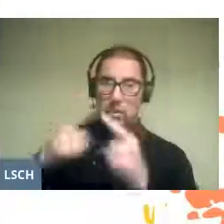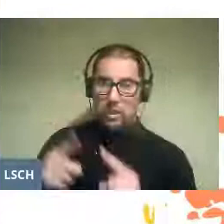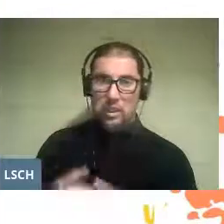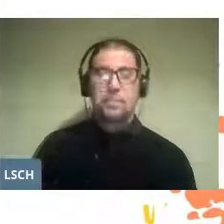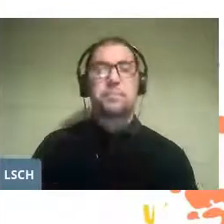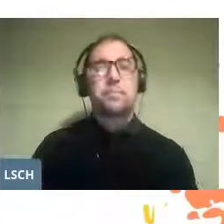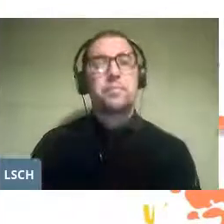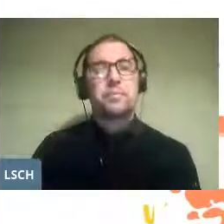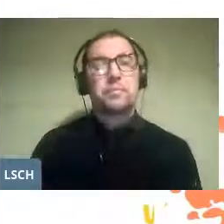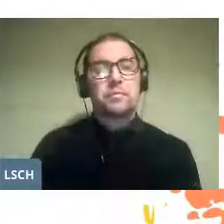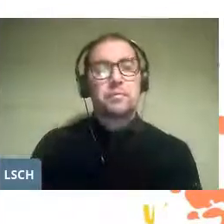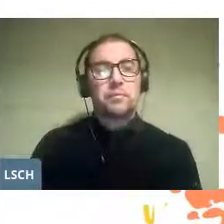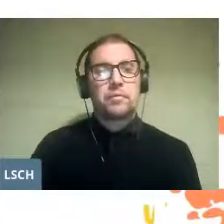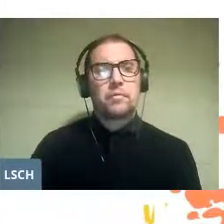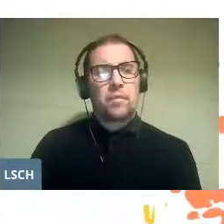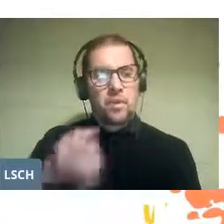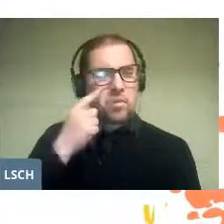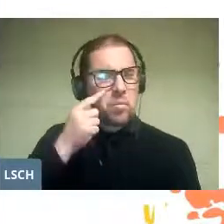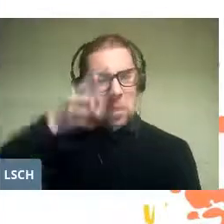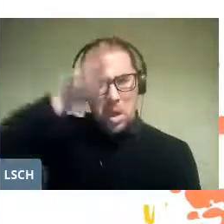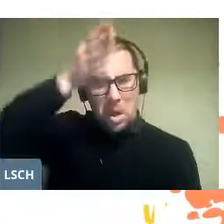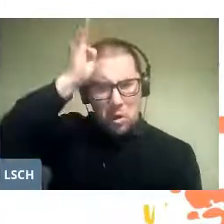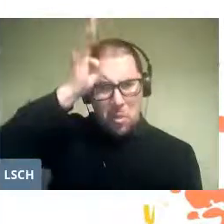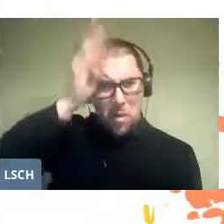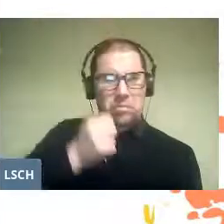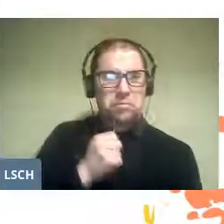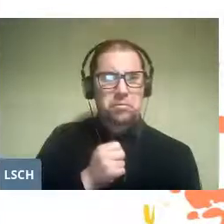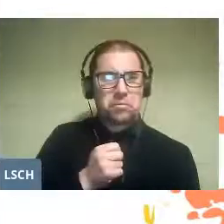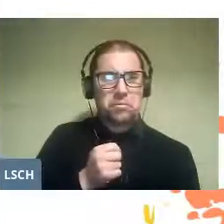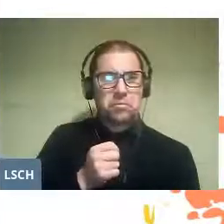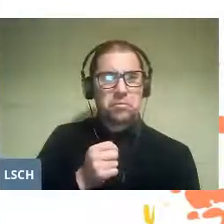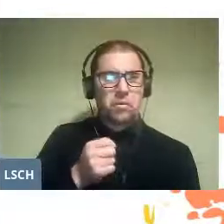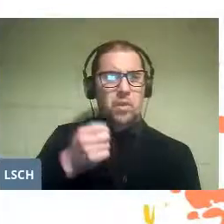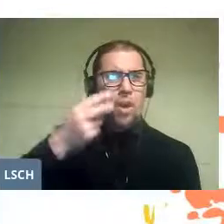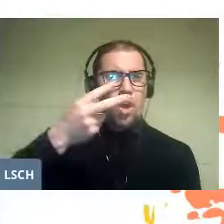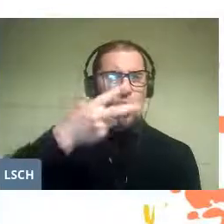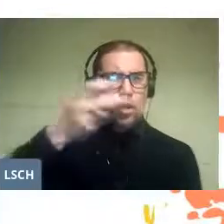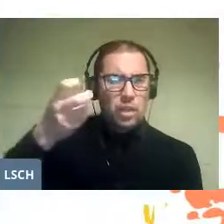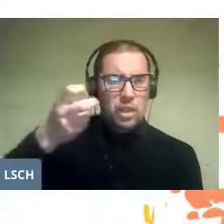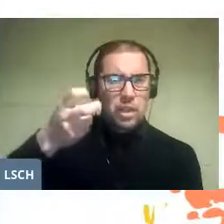Considering that Imperial Rome had about 200 days annually